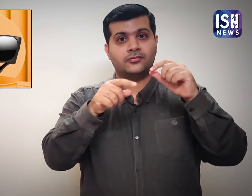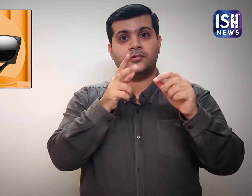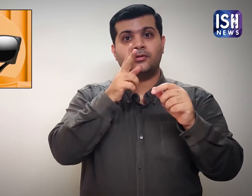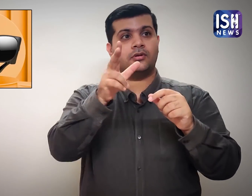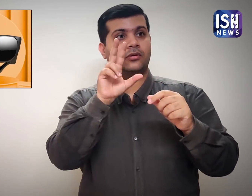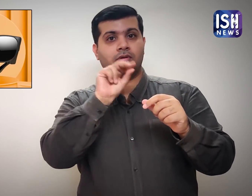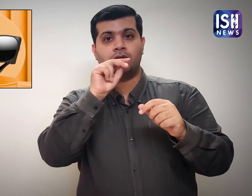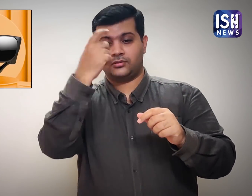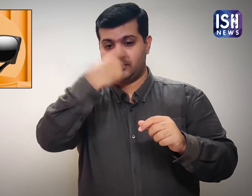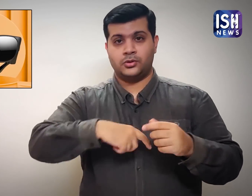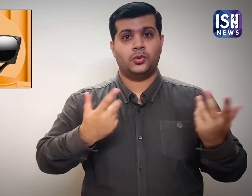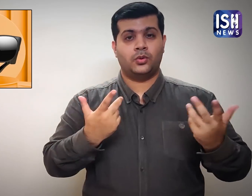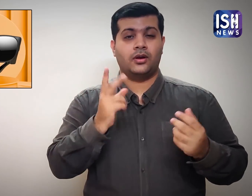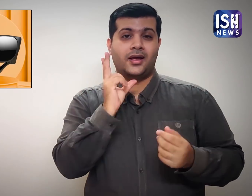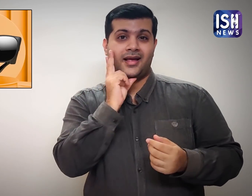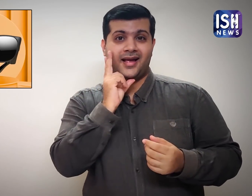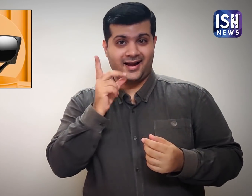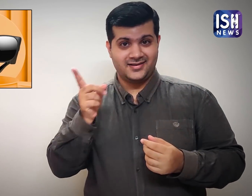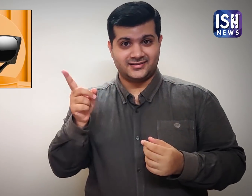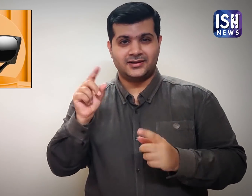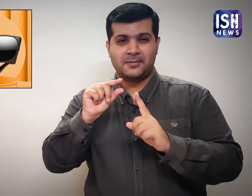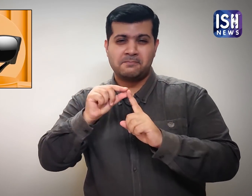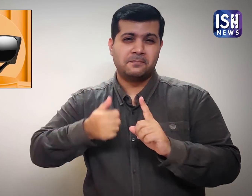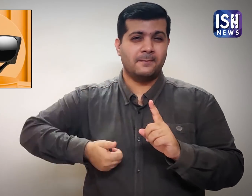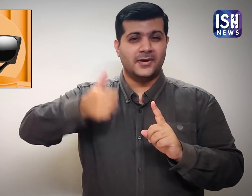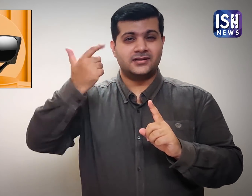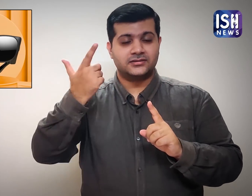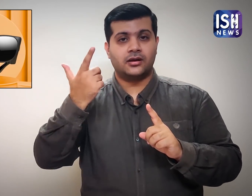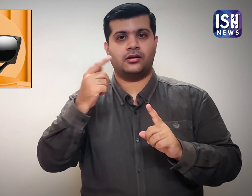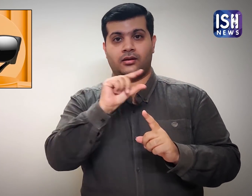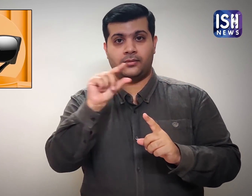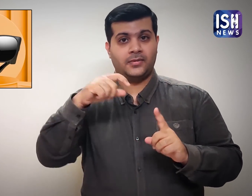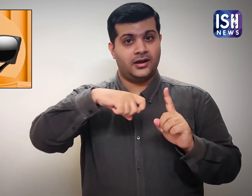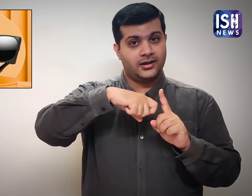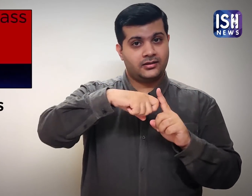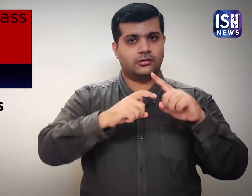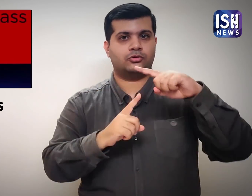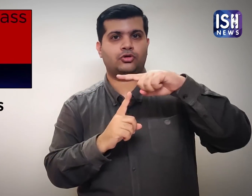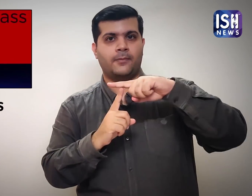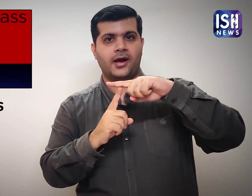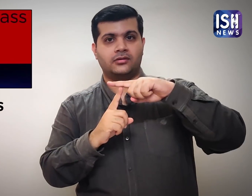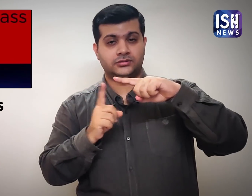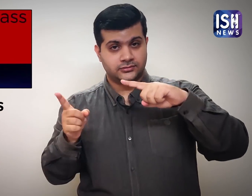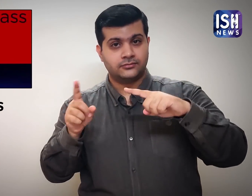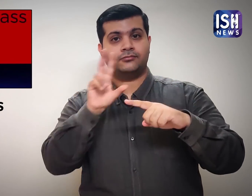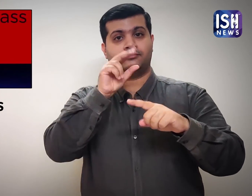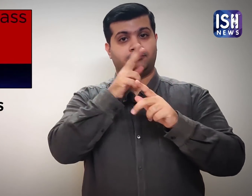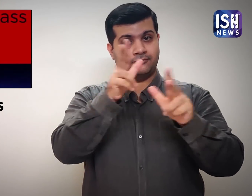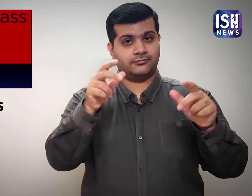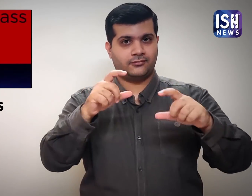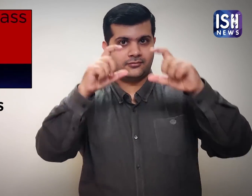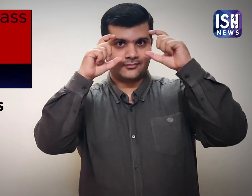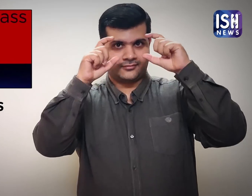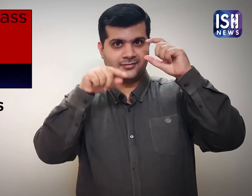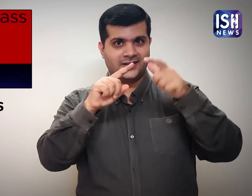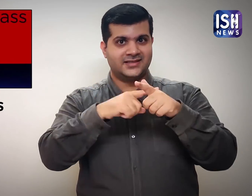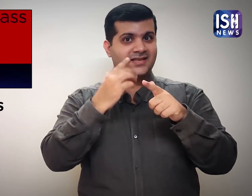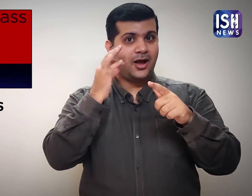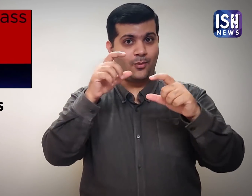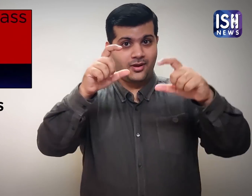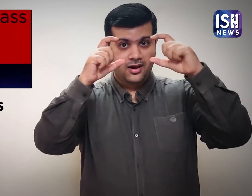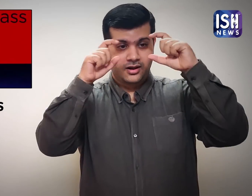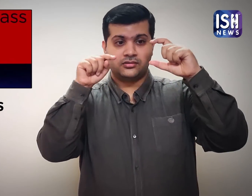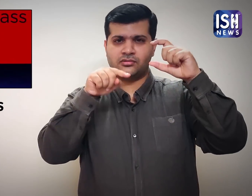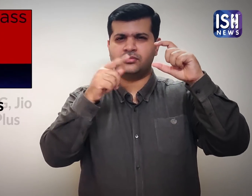Reliance President Kiran Thomas wore the glasses and explained its uses.